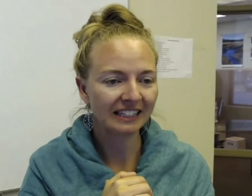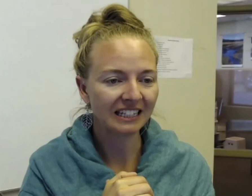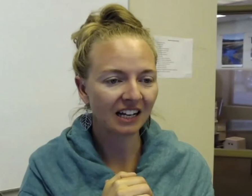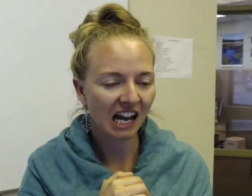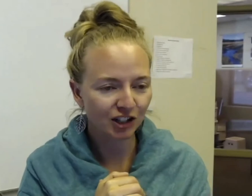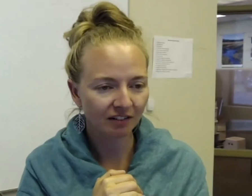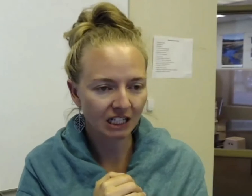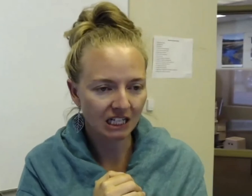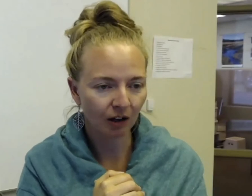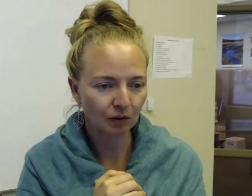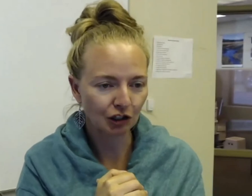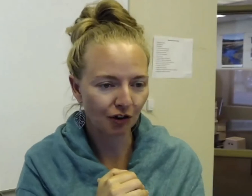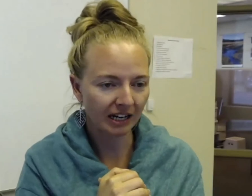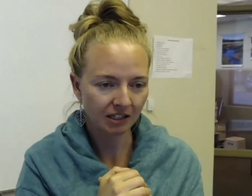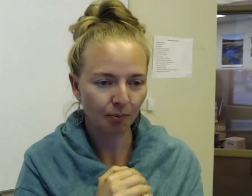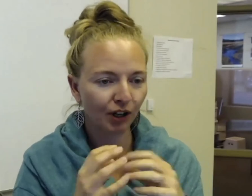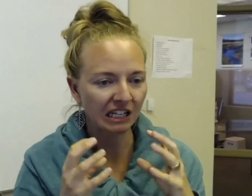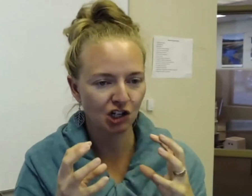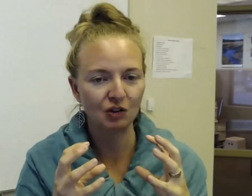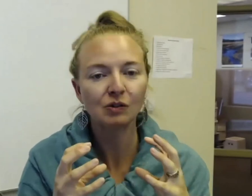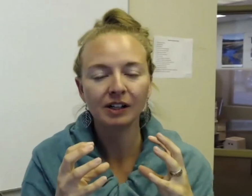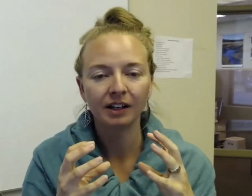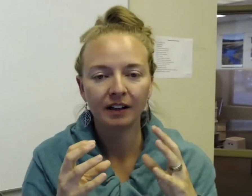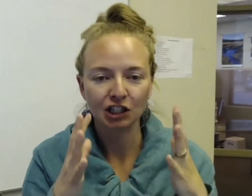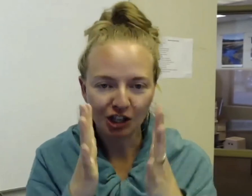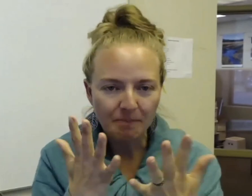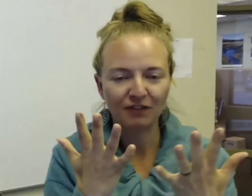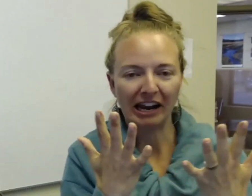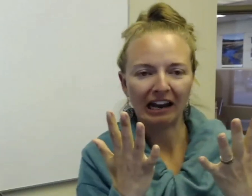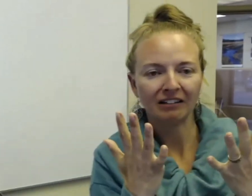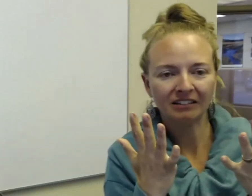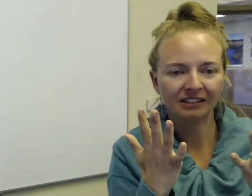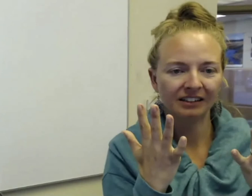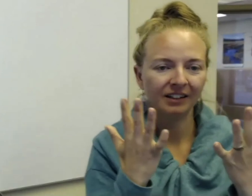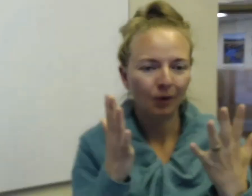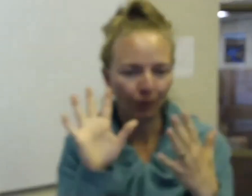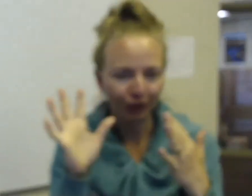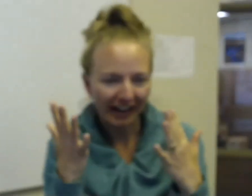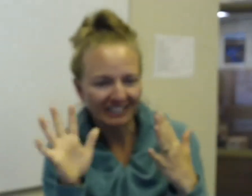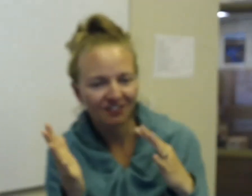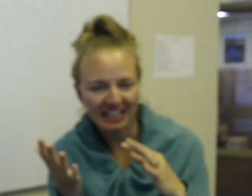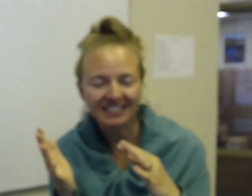the attention to detail you're trying to put into the shape of your hand, where your hands